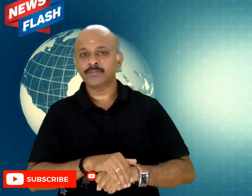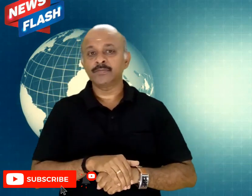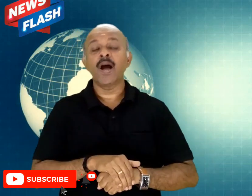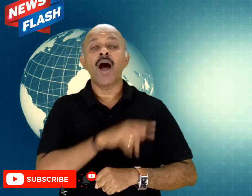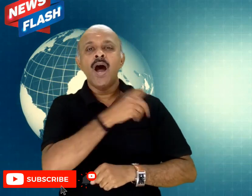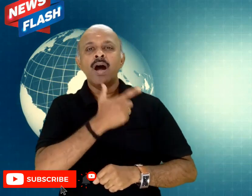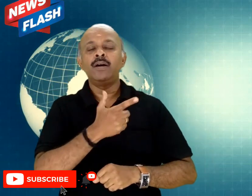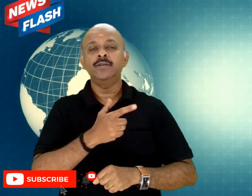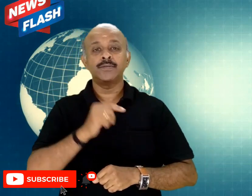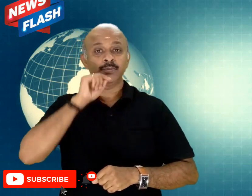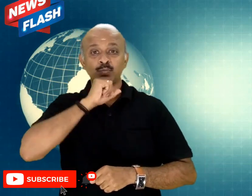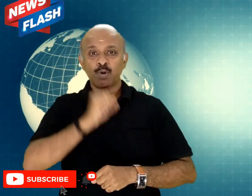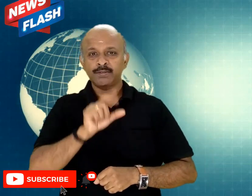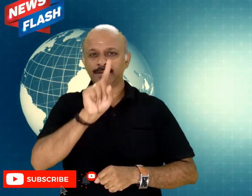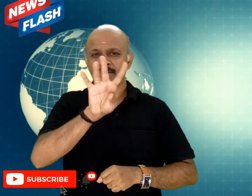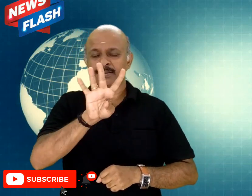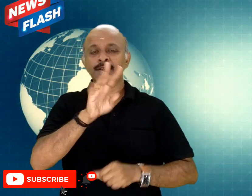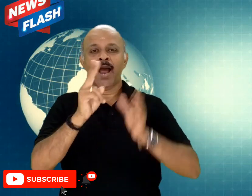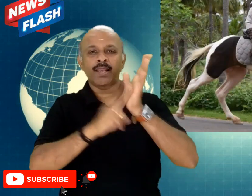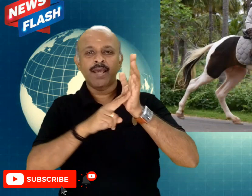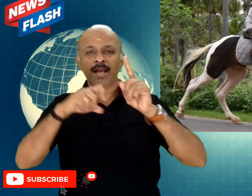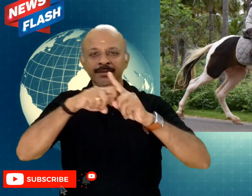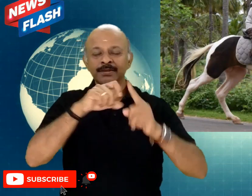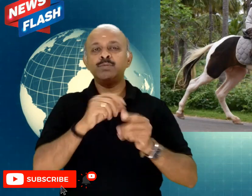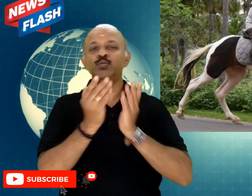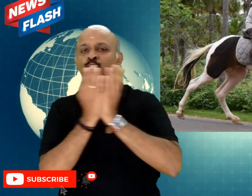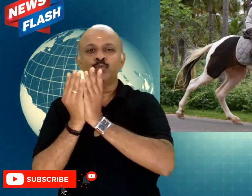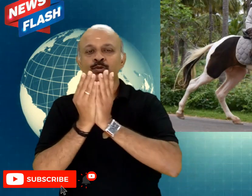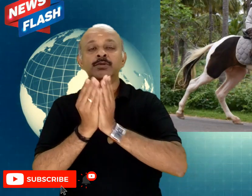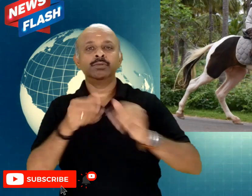his son the 14 year old kid